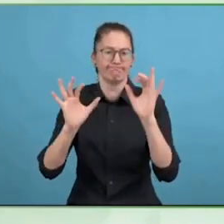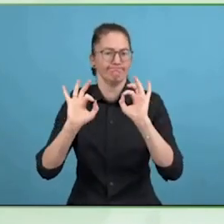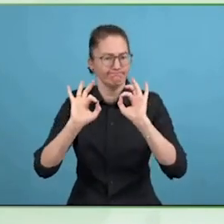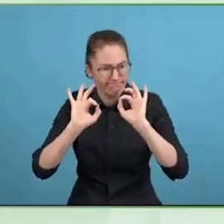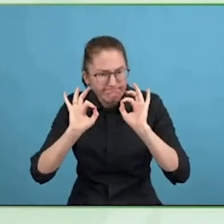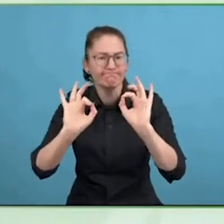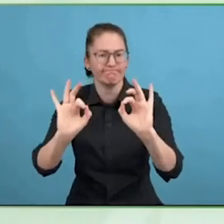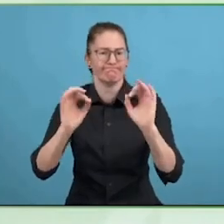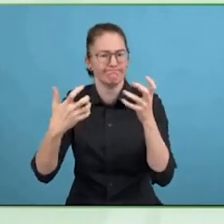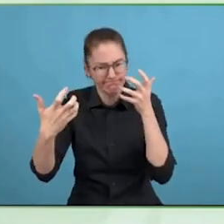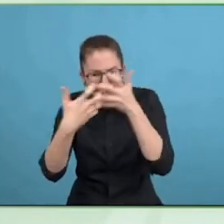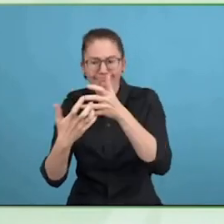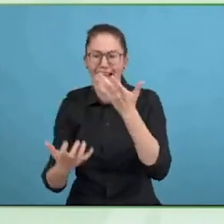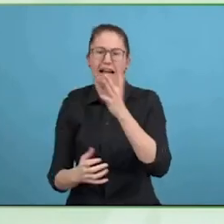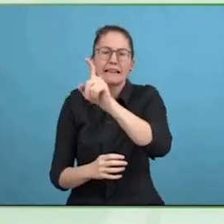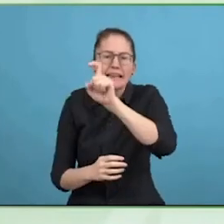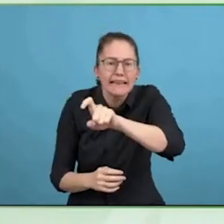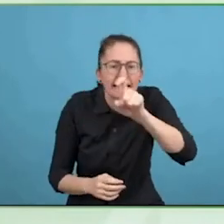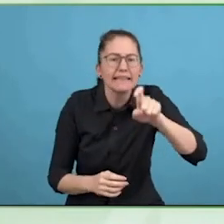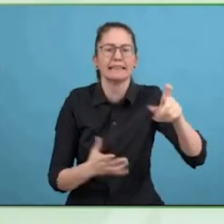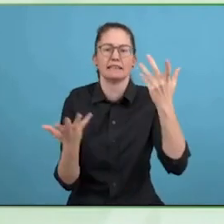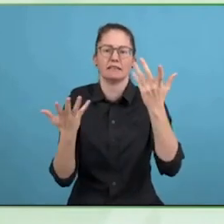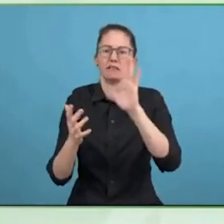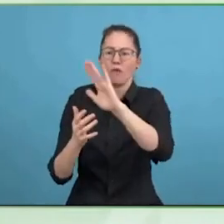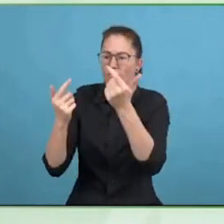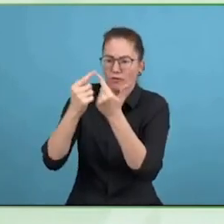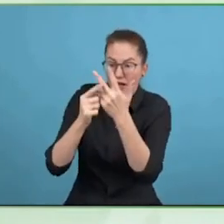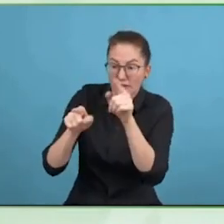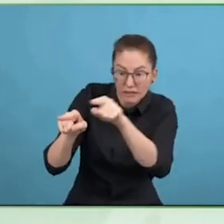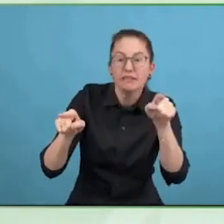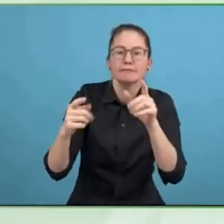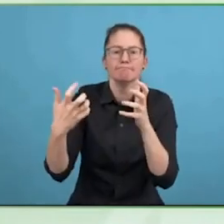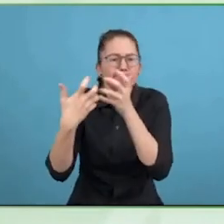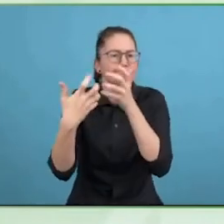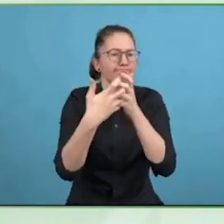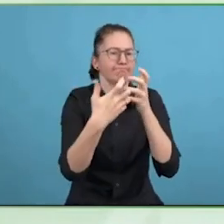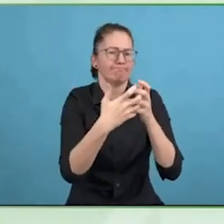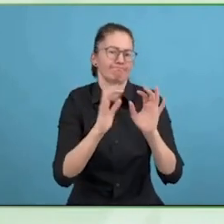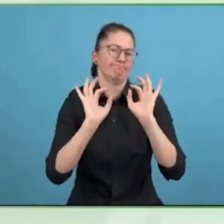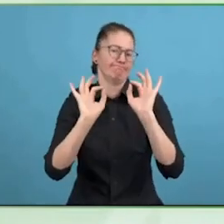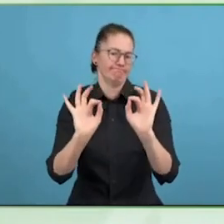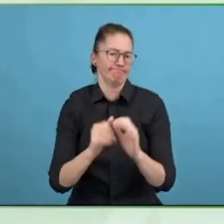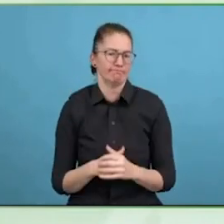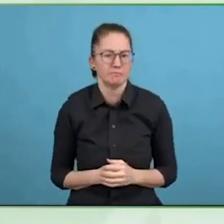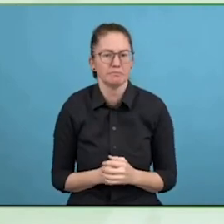translate these exams in the long run but also the professional education pieces.